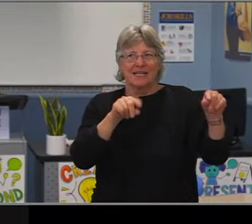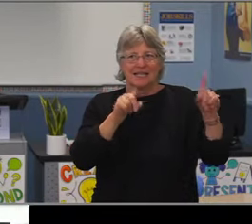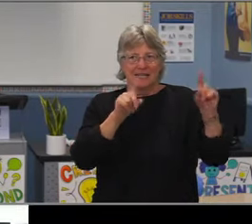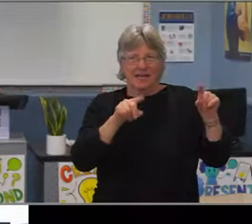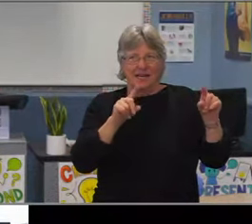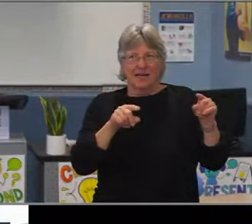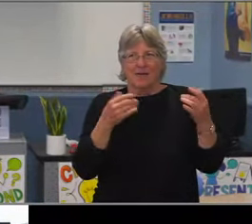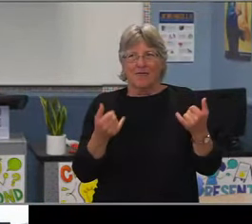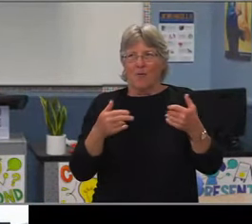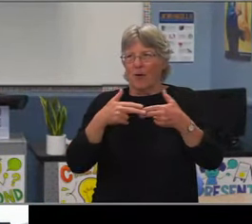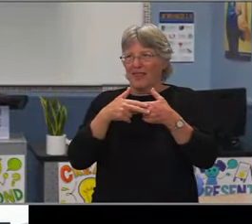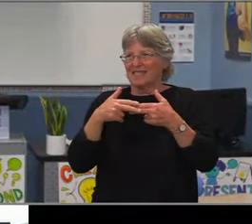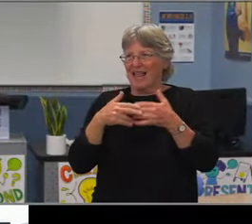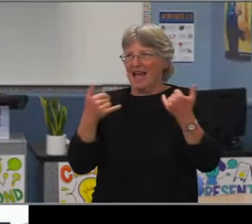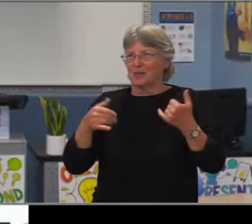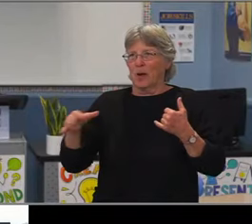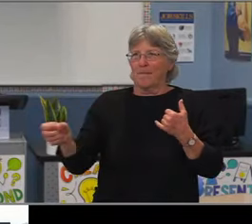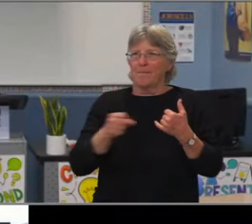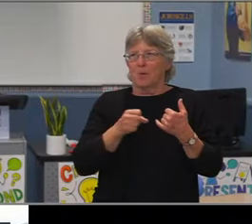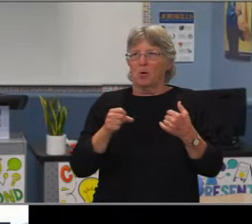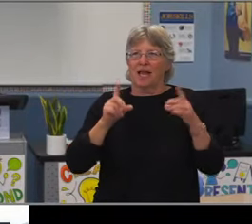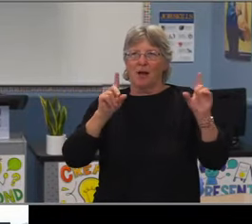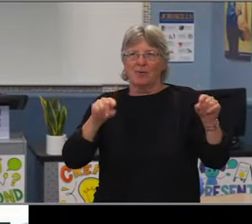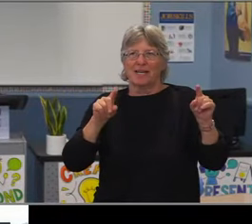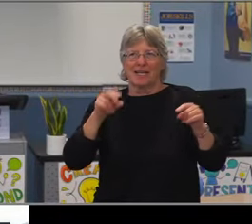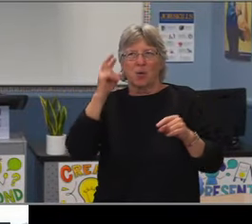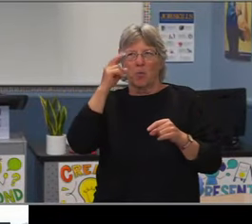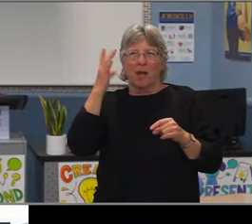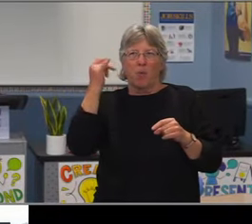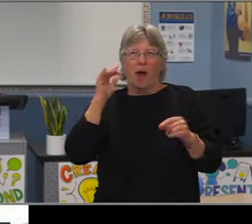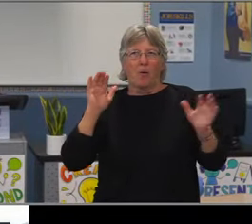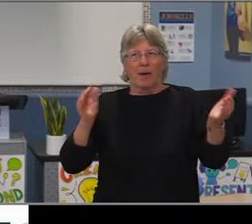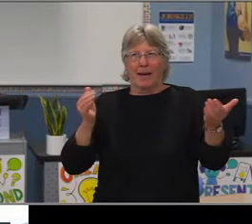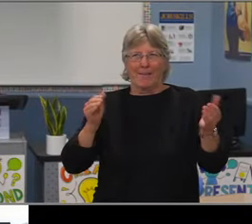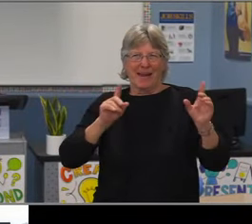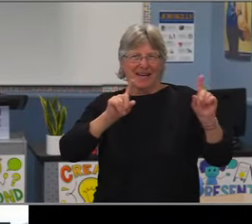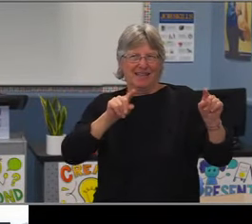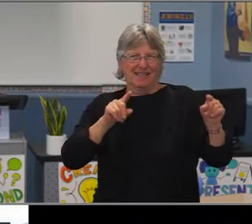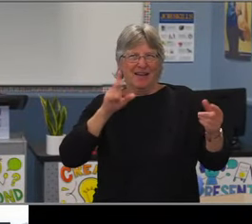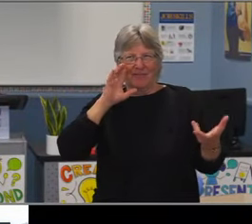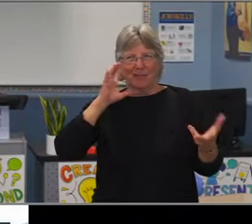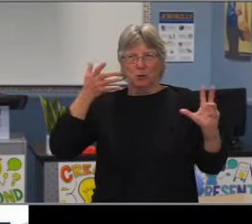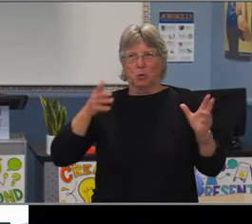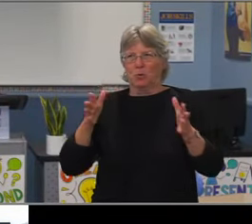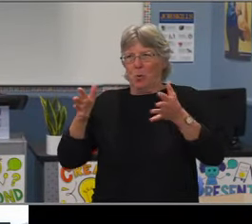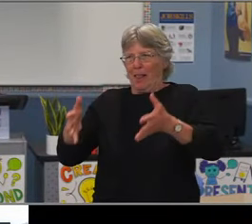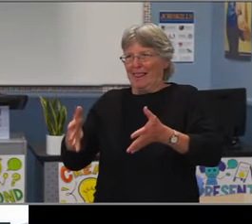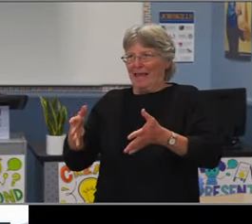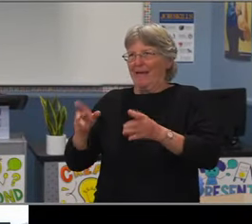to get into X school or X pathway you have to have, algebra in eighth grade. A lot of our families don't know that.